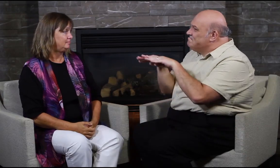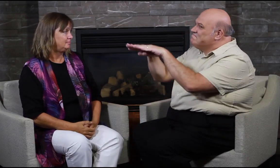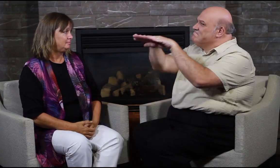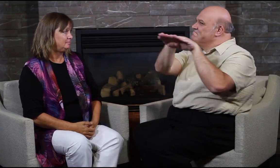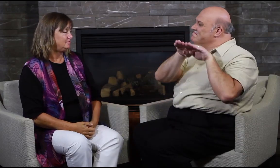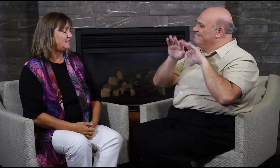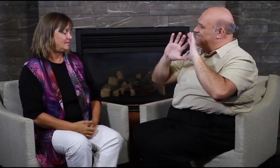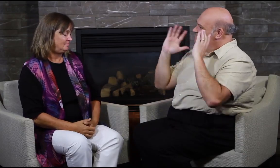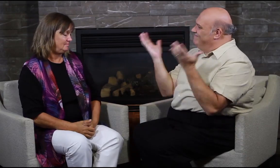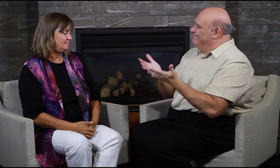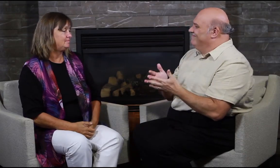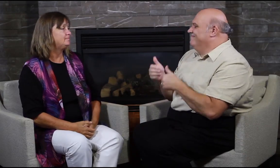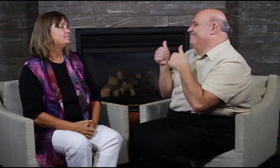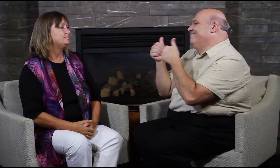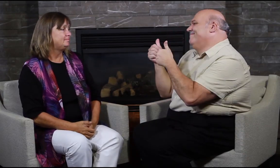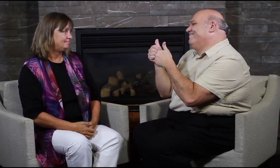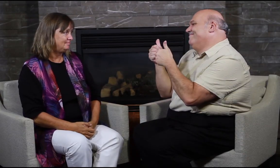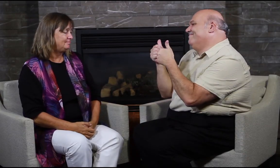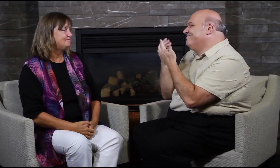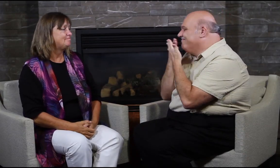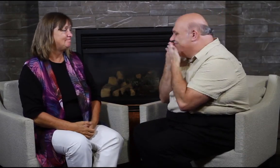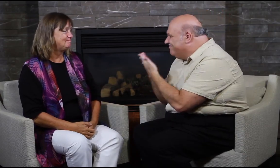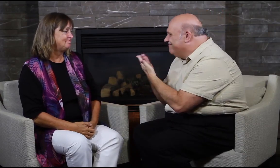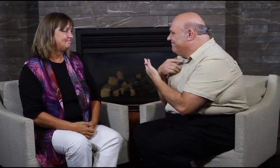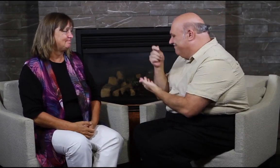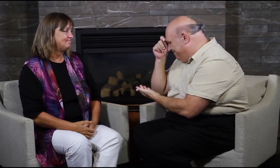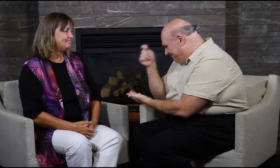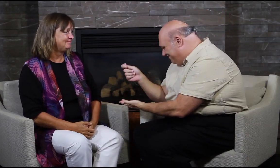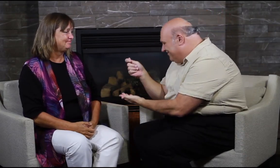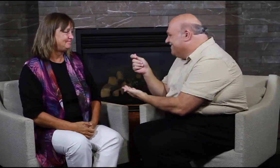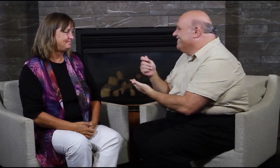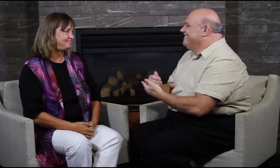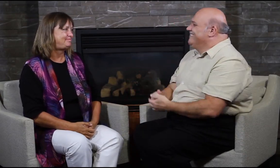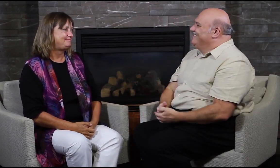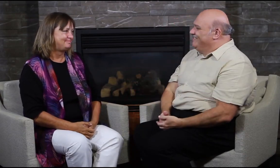Your passion is for the world is to celebrate. I honor you. Thank you.